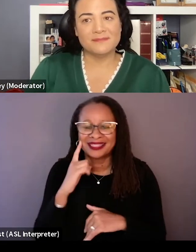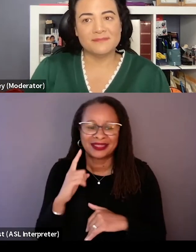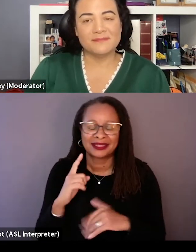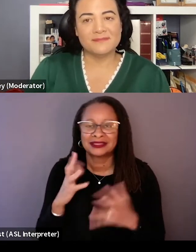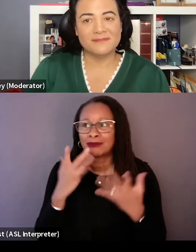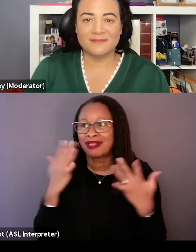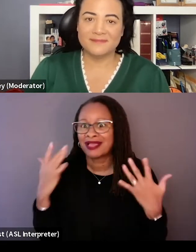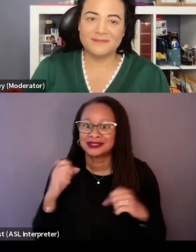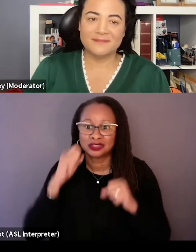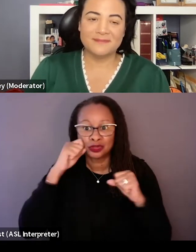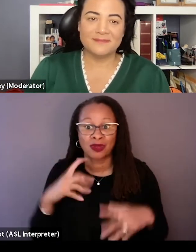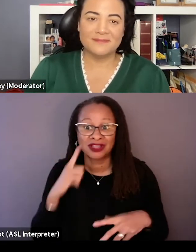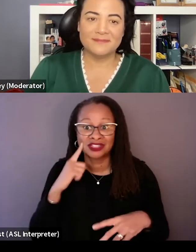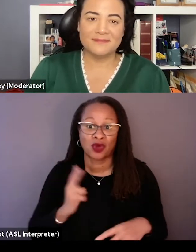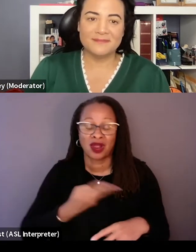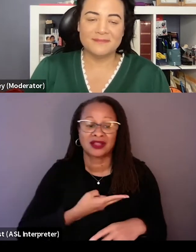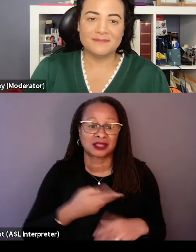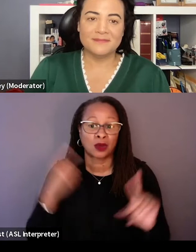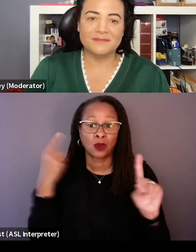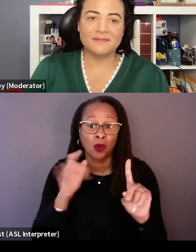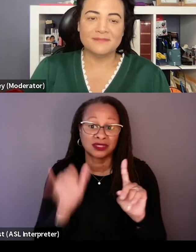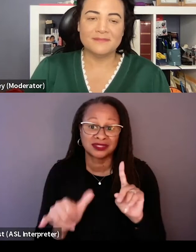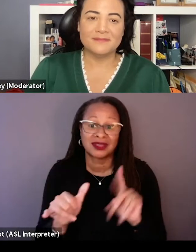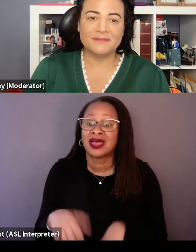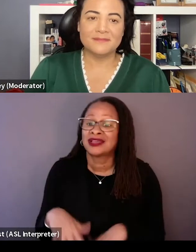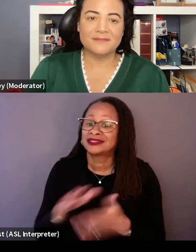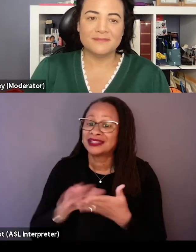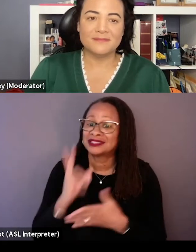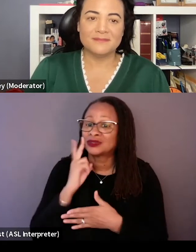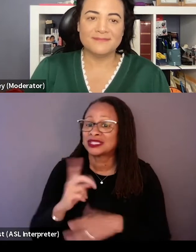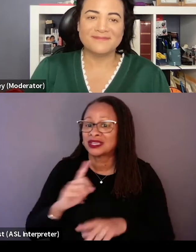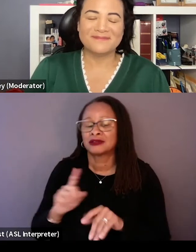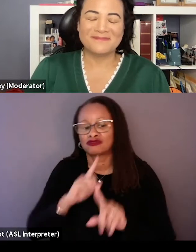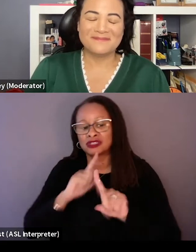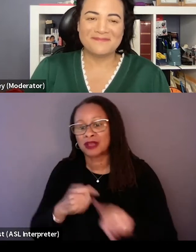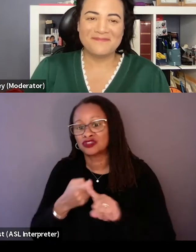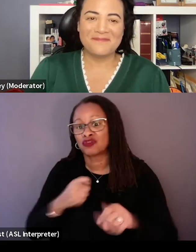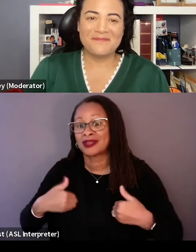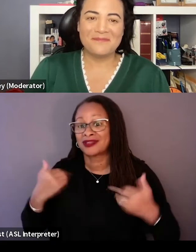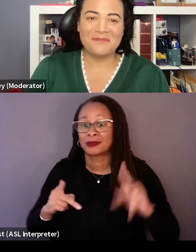for us, I mean it was a goal, but still it's nice to see is, is a response of young people. I mean, this isn't a kids' movie, like we still,